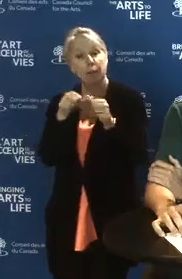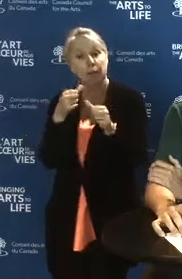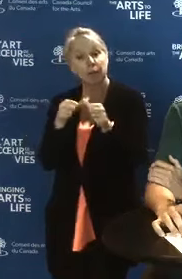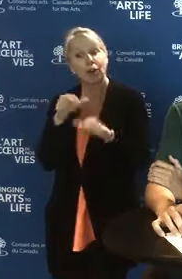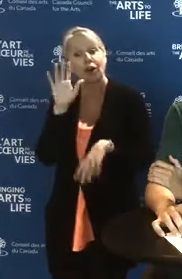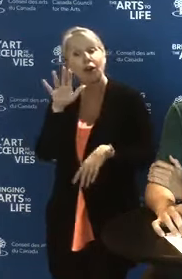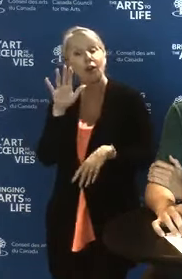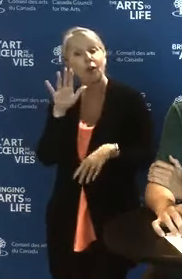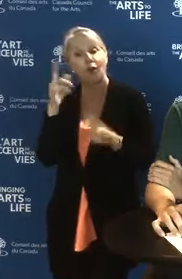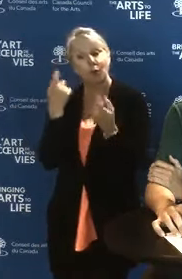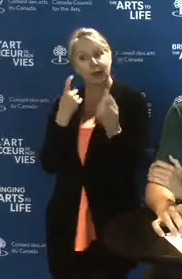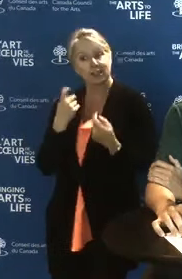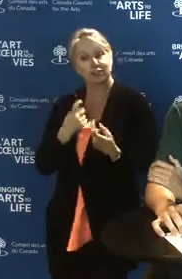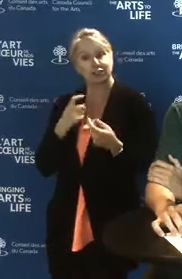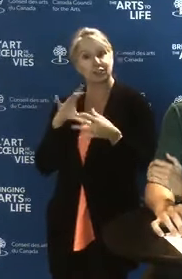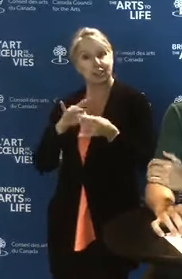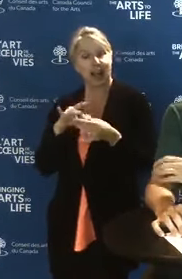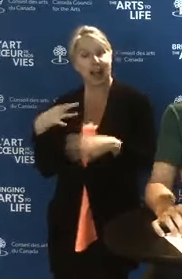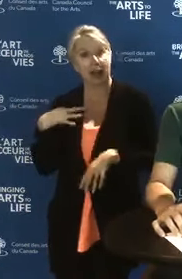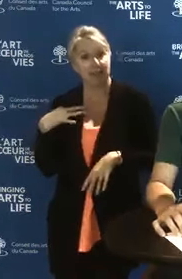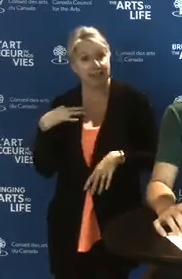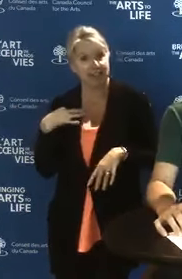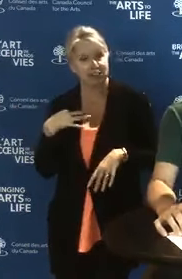match the areas of assessment being evaluated.